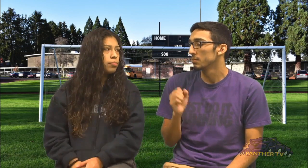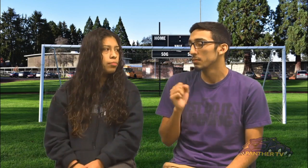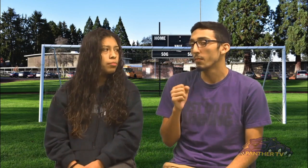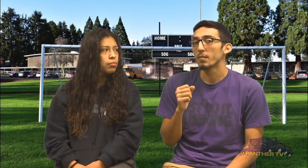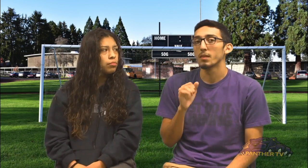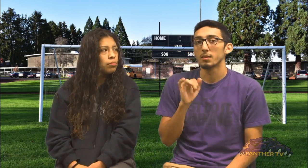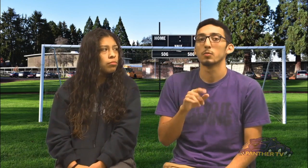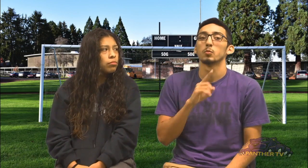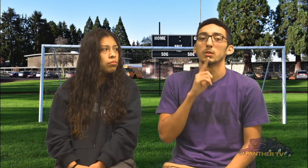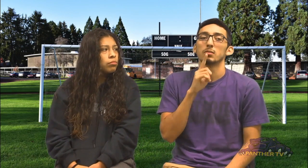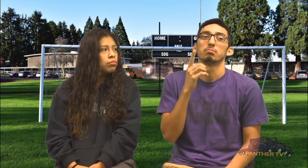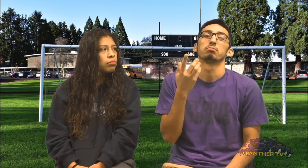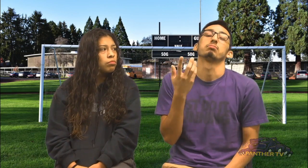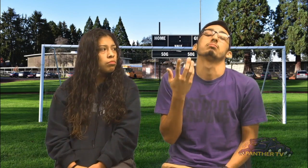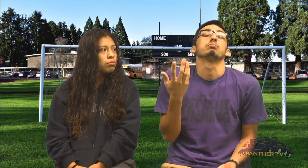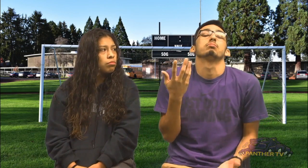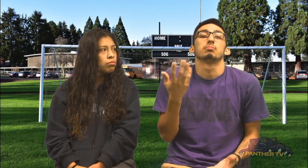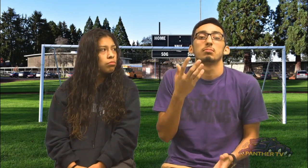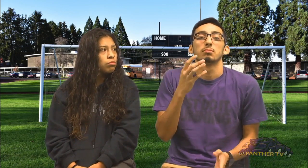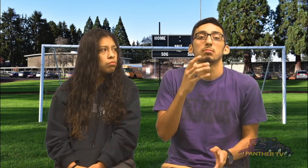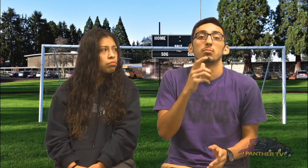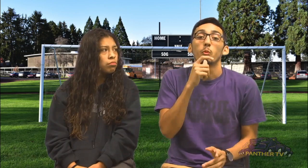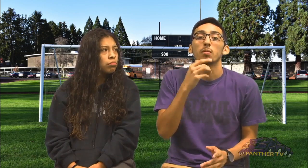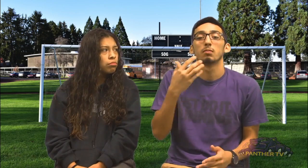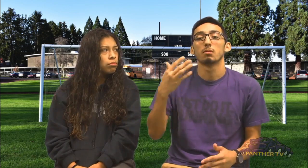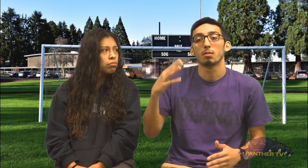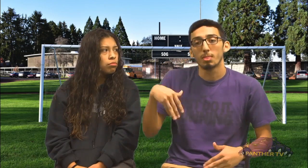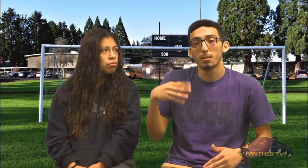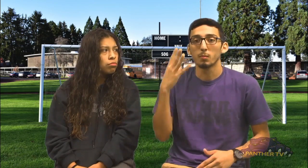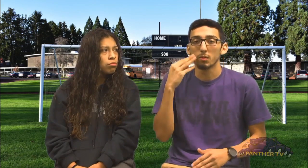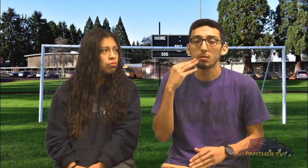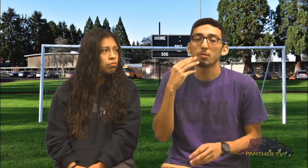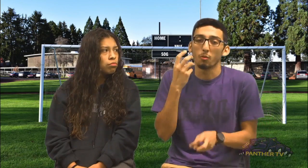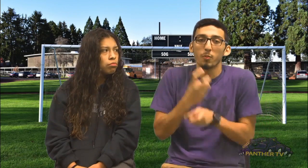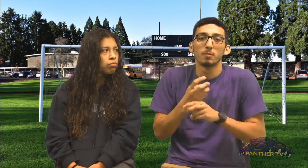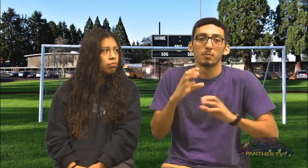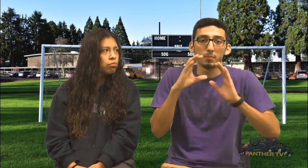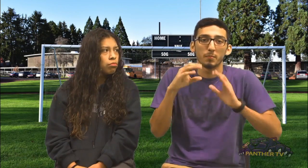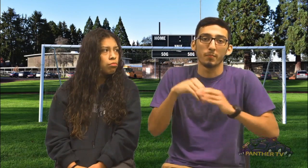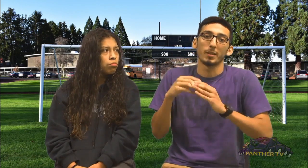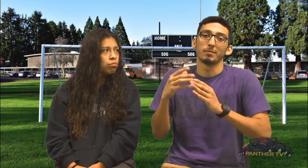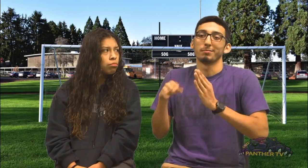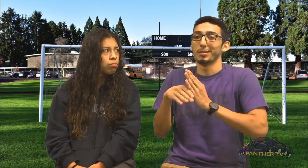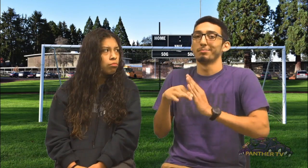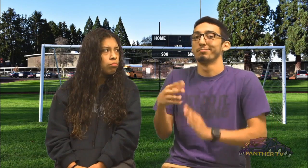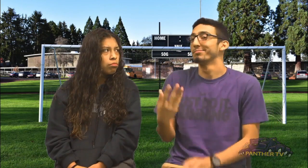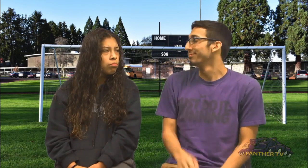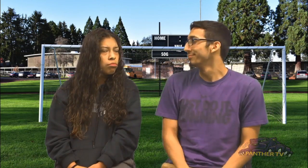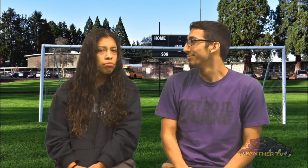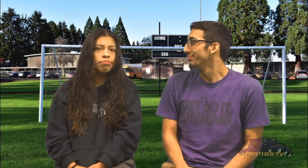Well, the challenge I face during the semester was the kids who never experienced soccer, so it's hard for them to communicate.